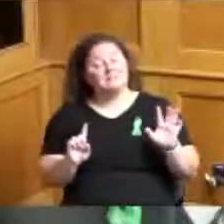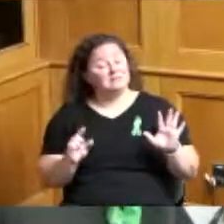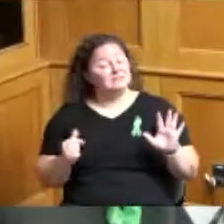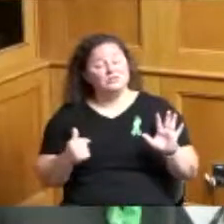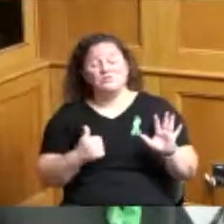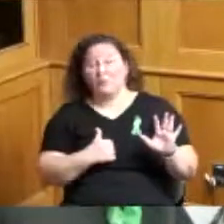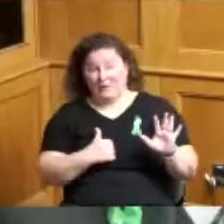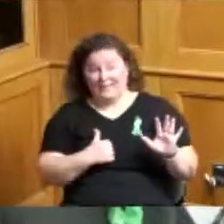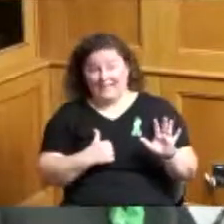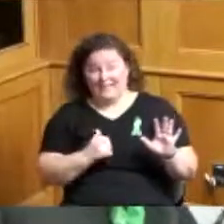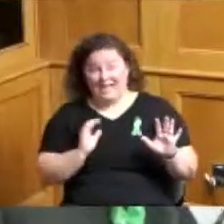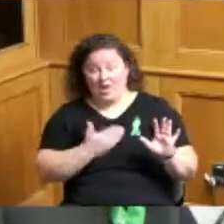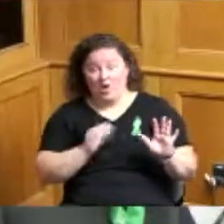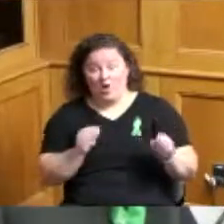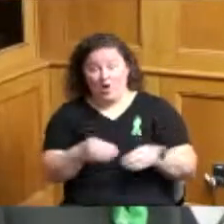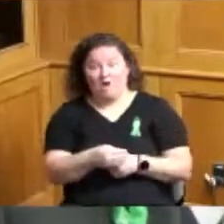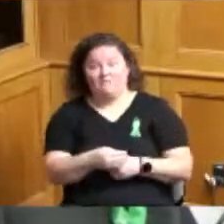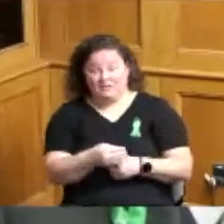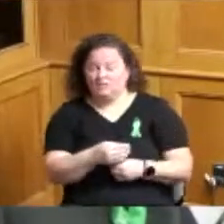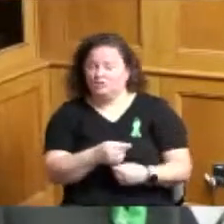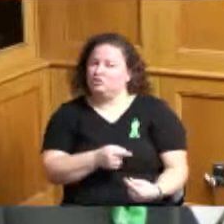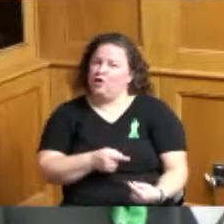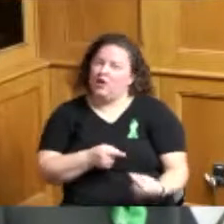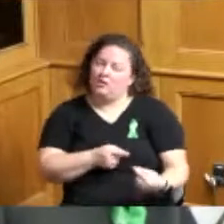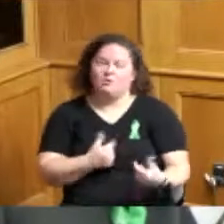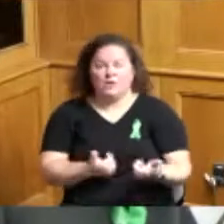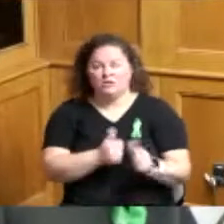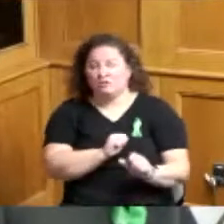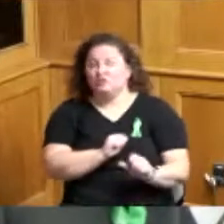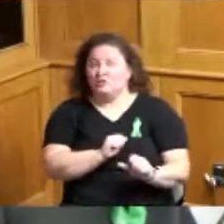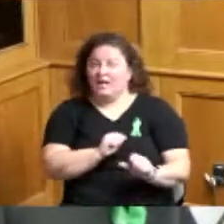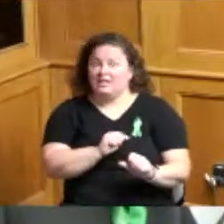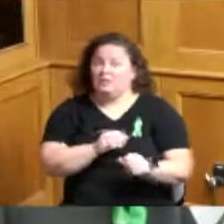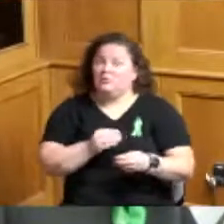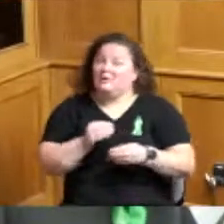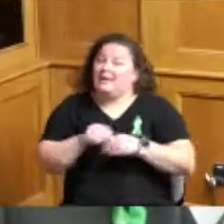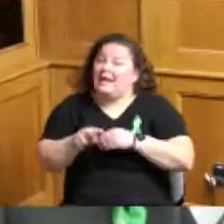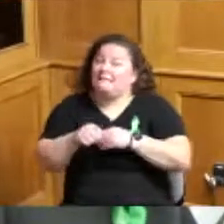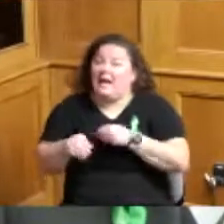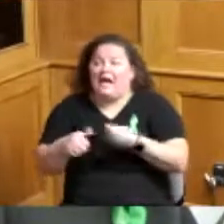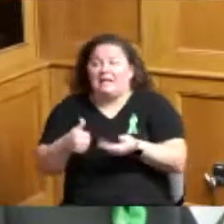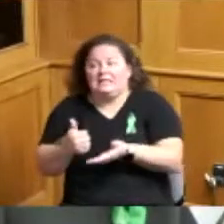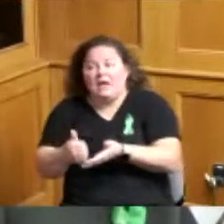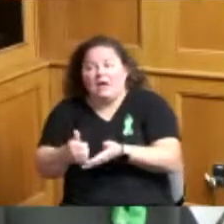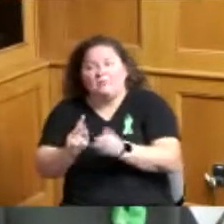trying to advise folks as to what to do when they're facing these water shops so maybe